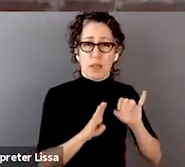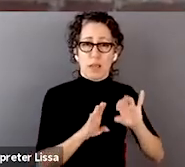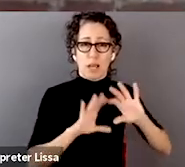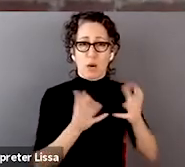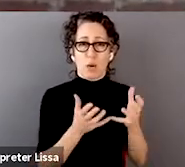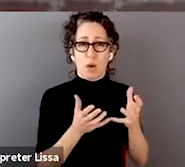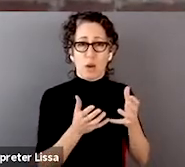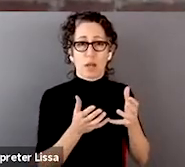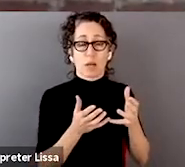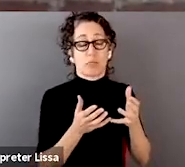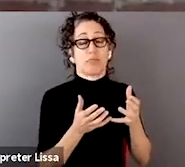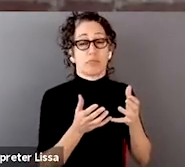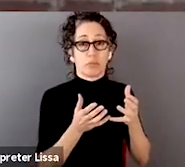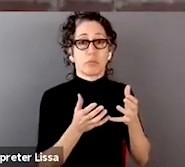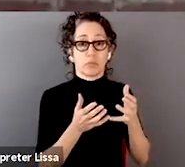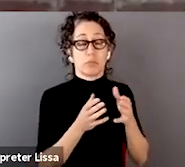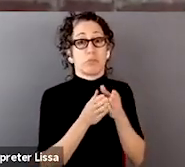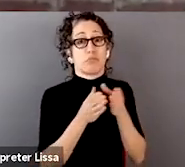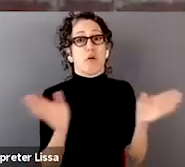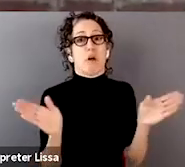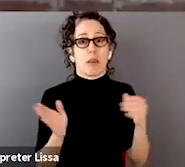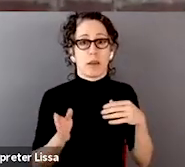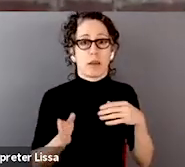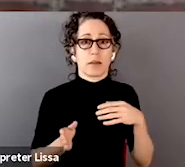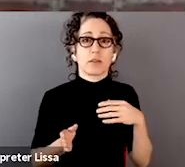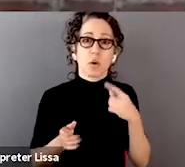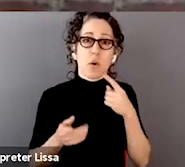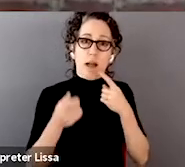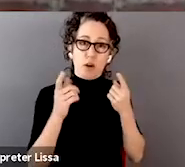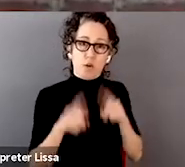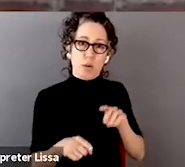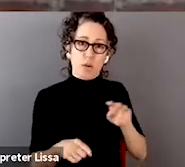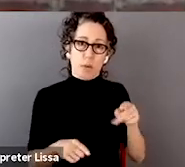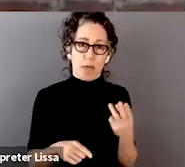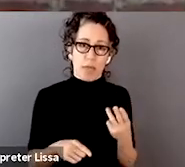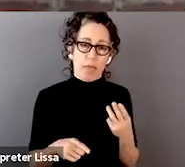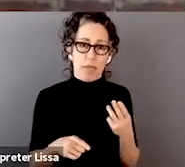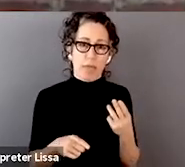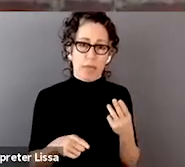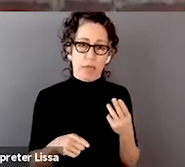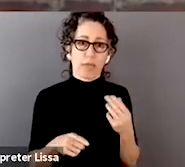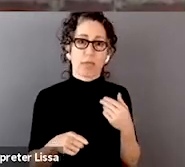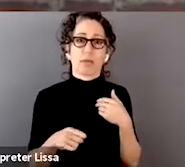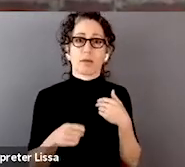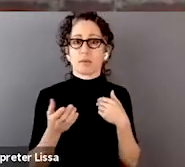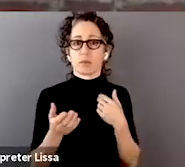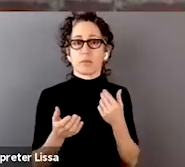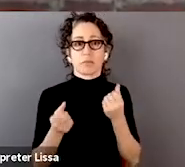and that getting a sense for which types of problems or which sub-fields within that eWOM or space